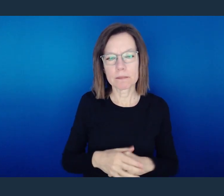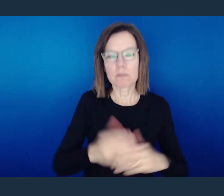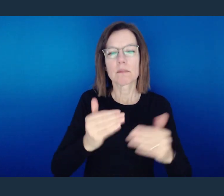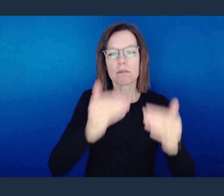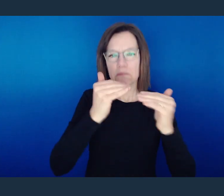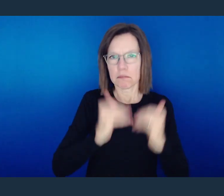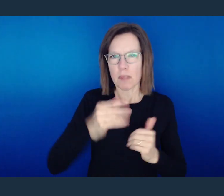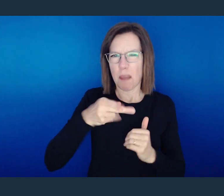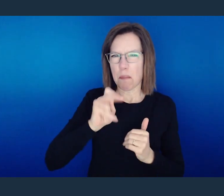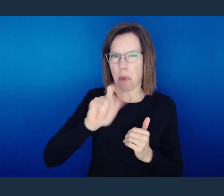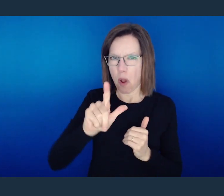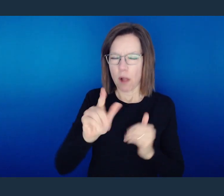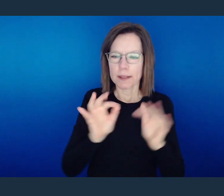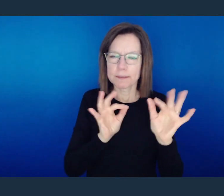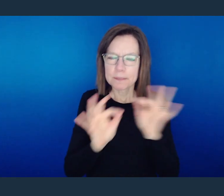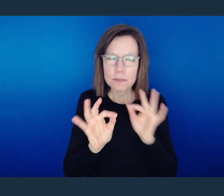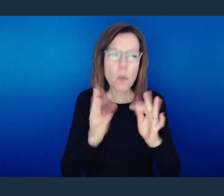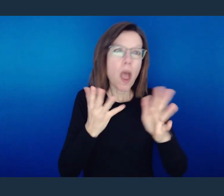Verse 4, Paul shifts gears a little bit of.